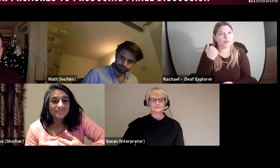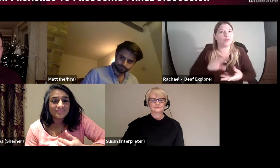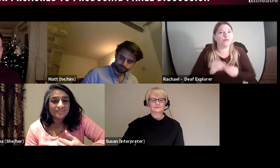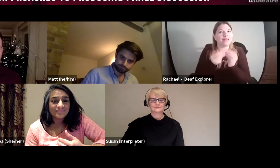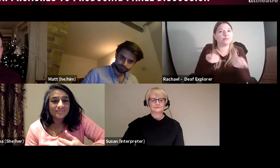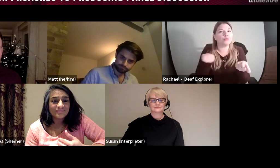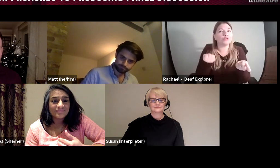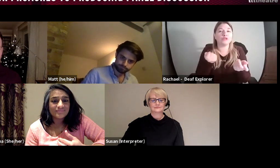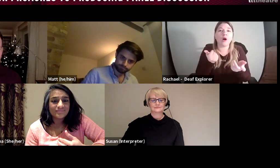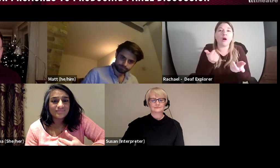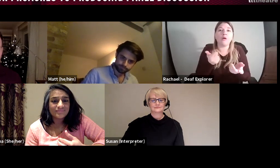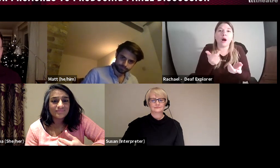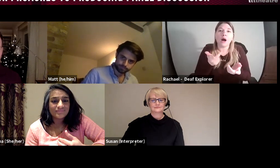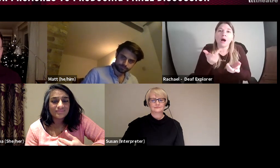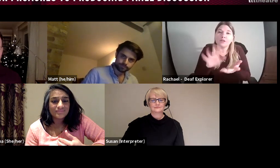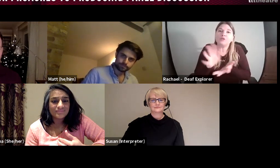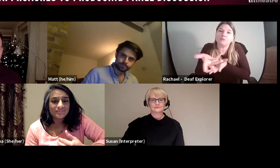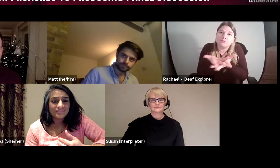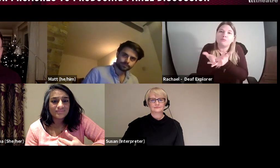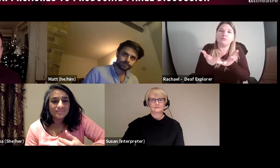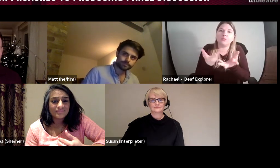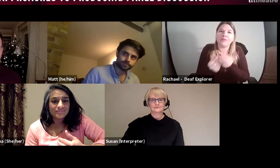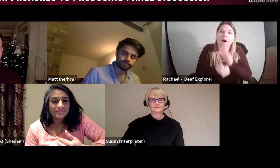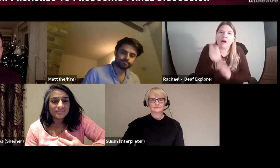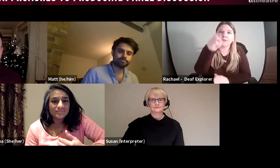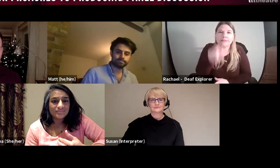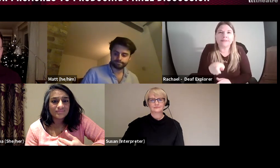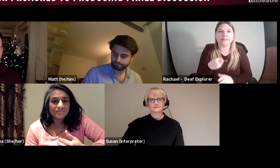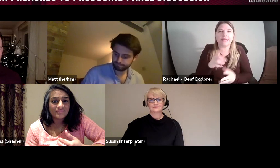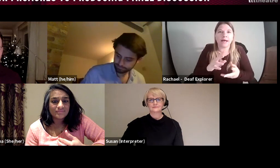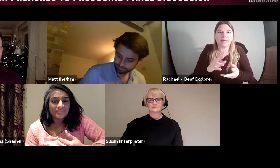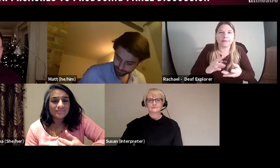as Deepa mentioned before the role of a creative producer is I think really important to liaise